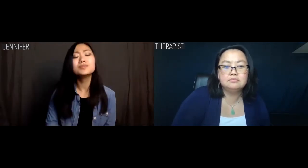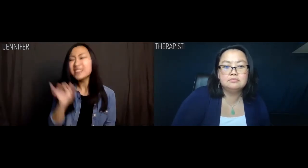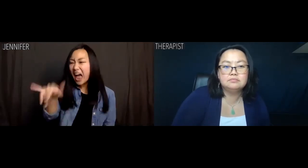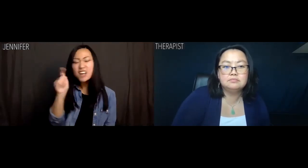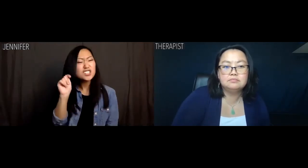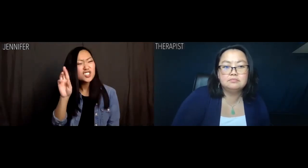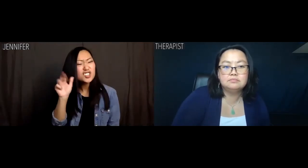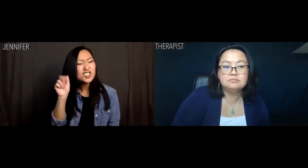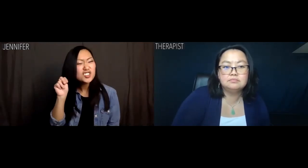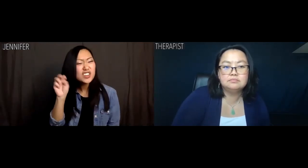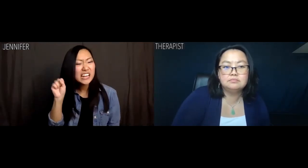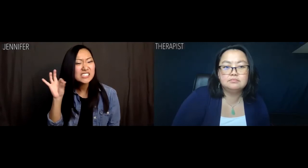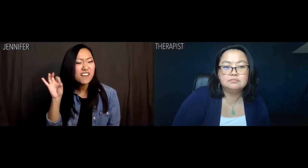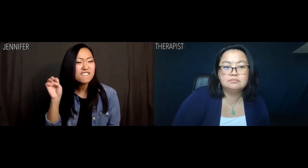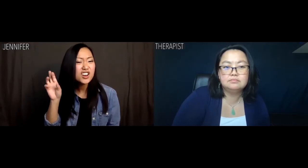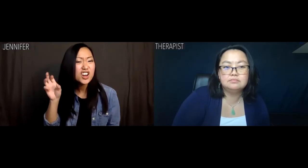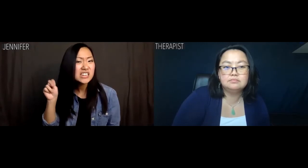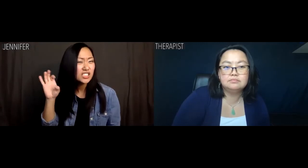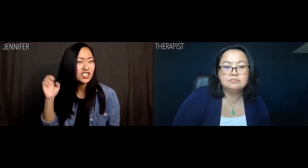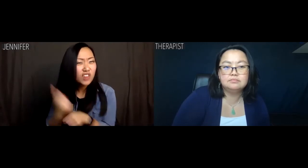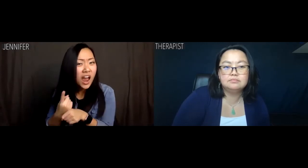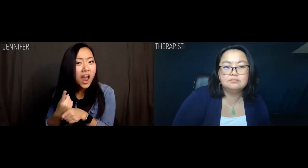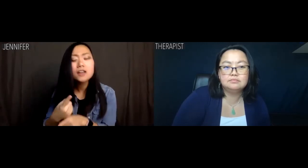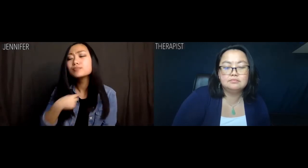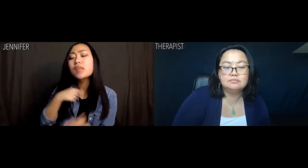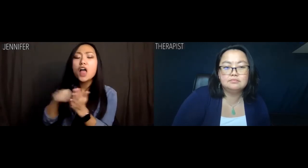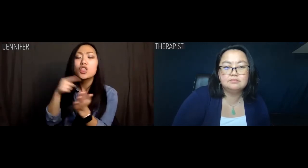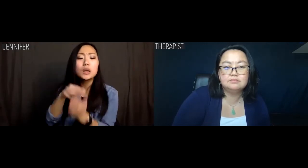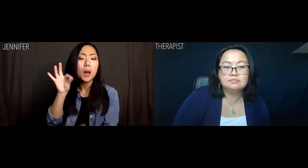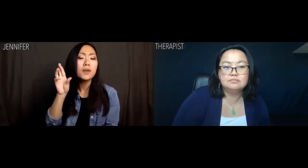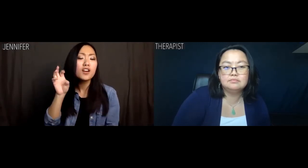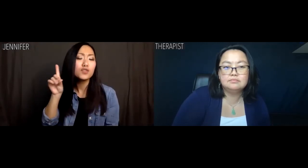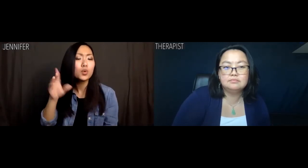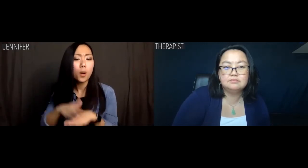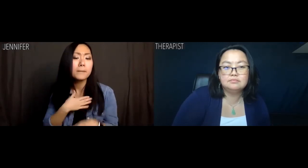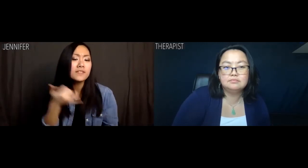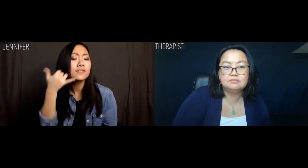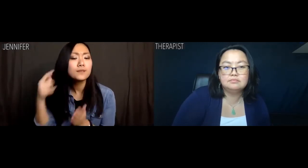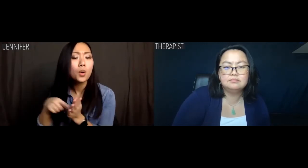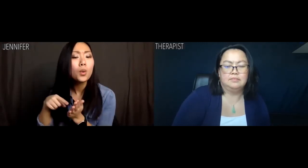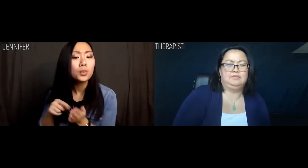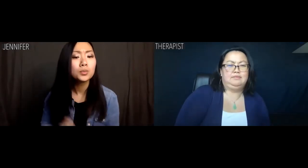That's transference, right? I looked up Freud on my phone.